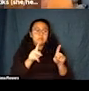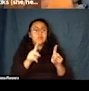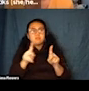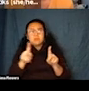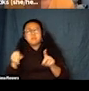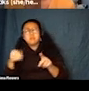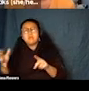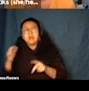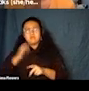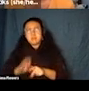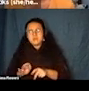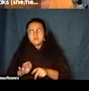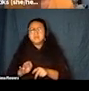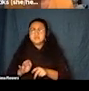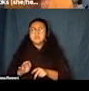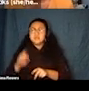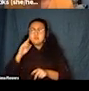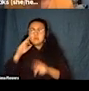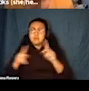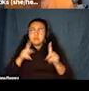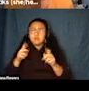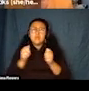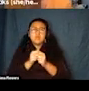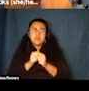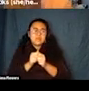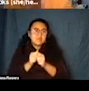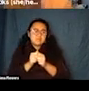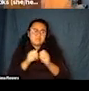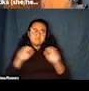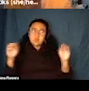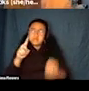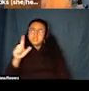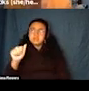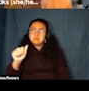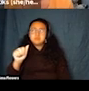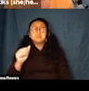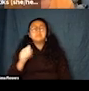donors are often elderly and they might not think of themselves as having a disability, but they might